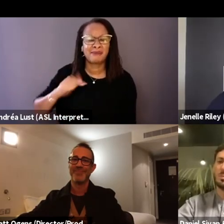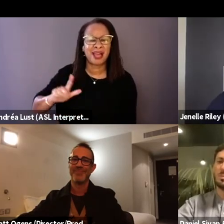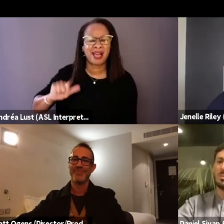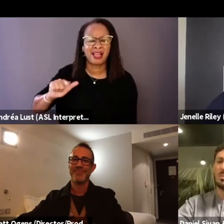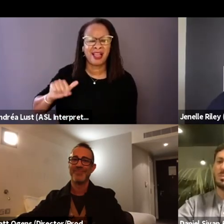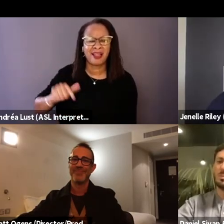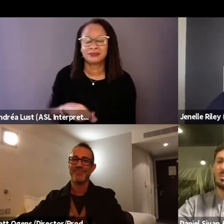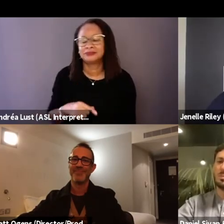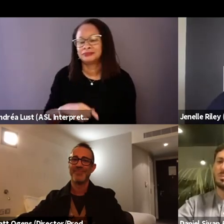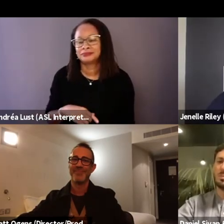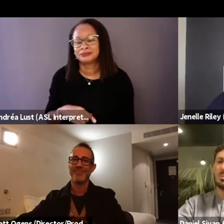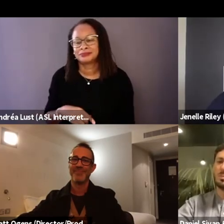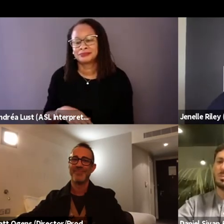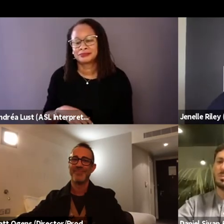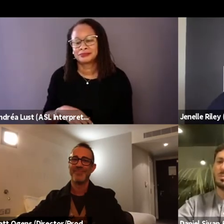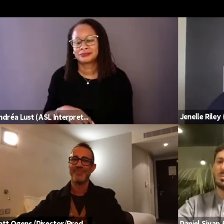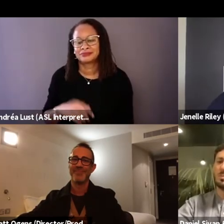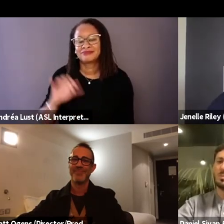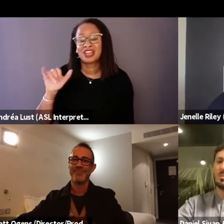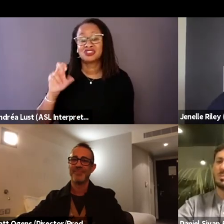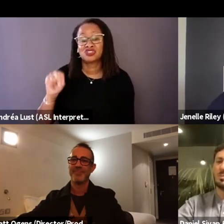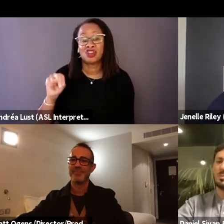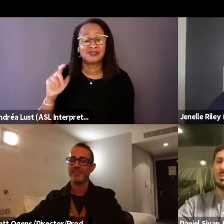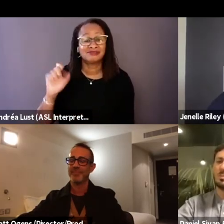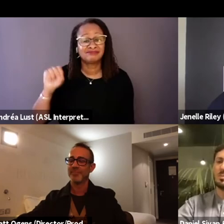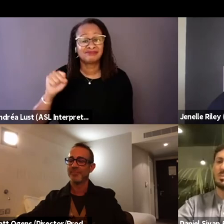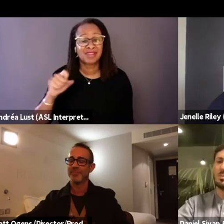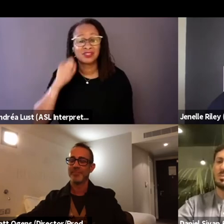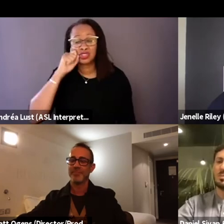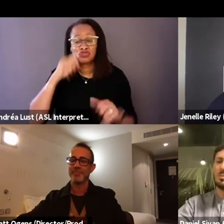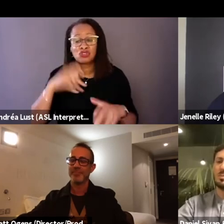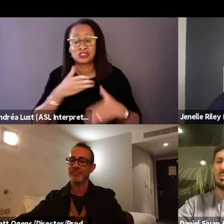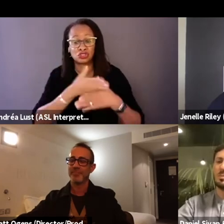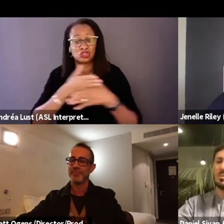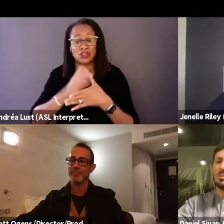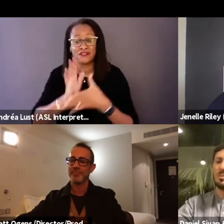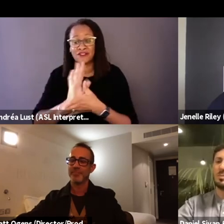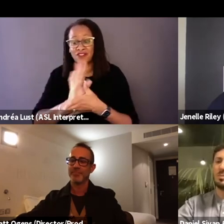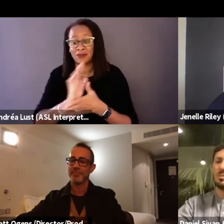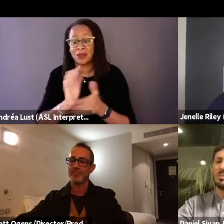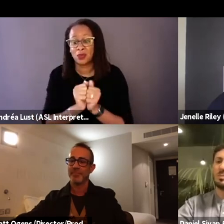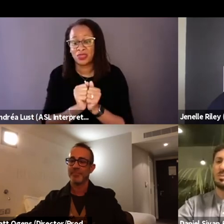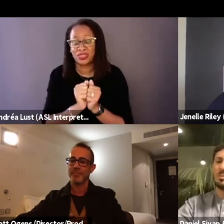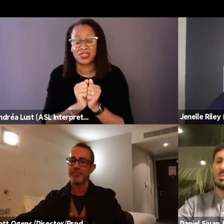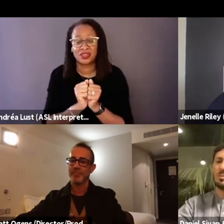Yeah, it was incredible to be able to share the film with Louis and